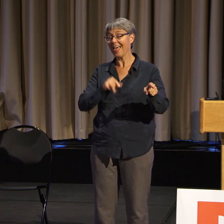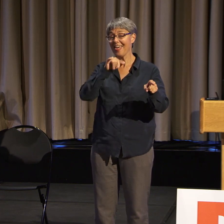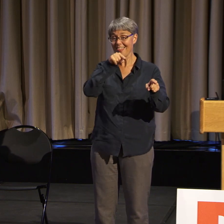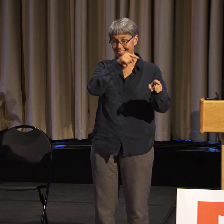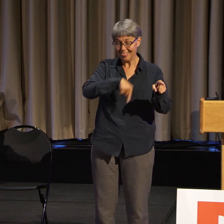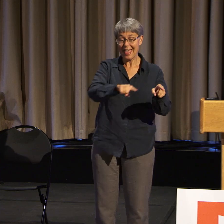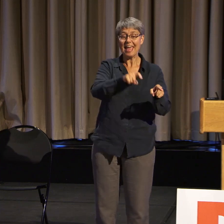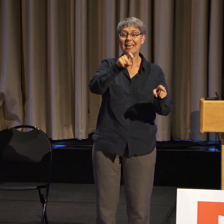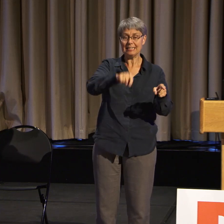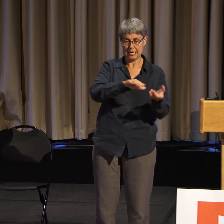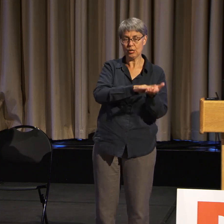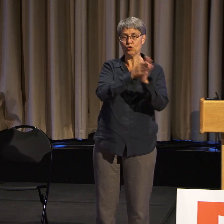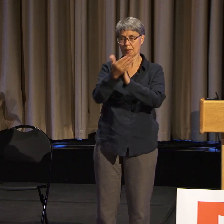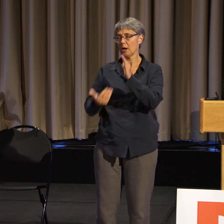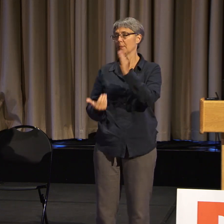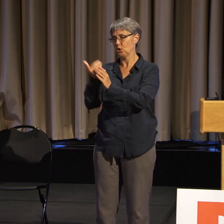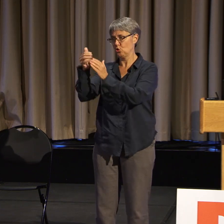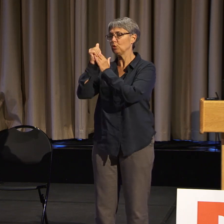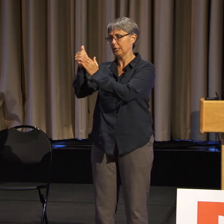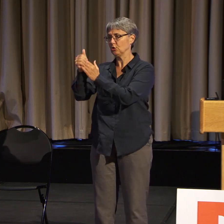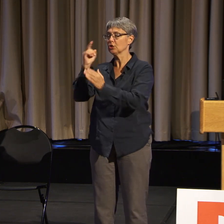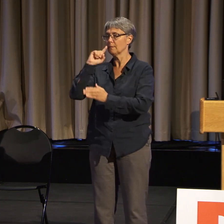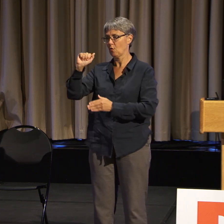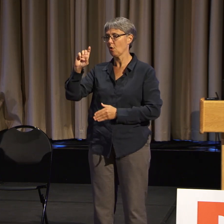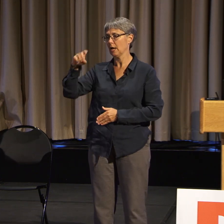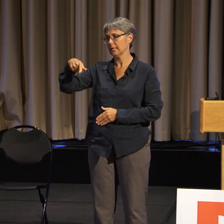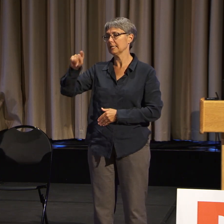And it is about time to change the face of ADAPT.